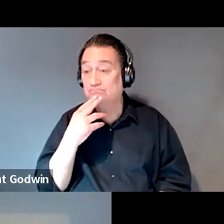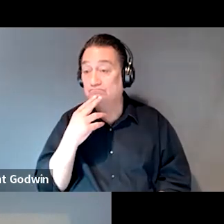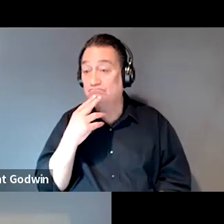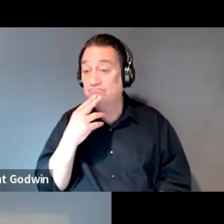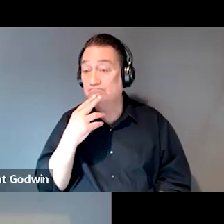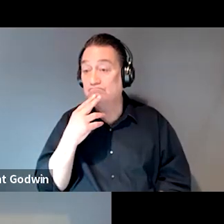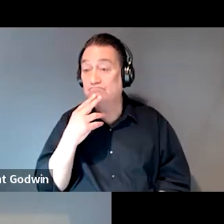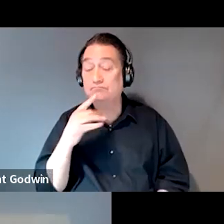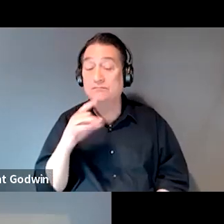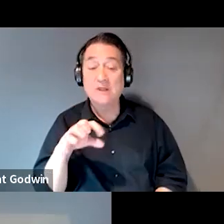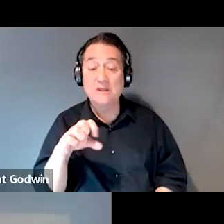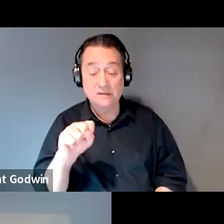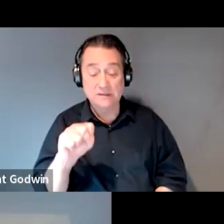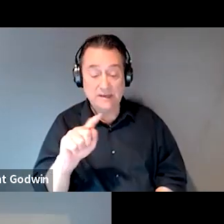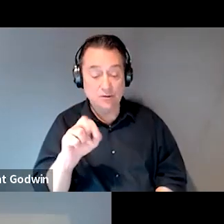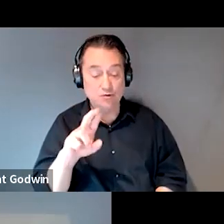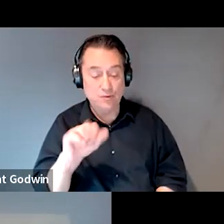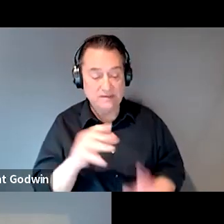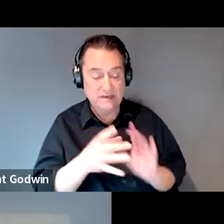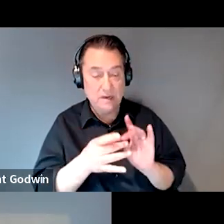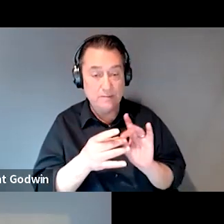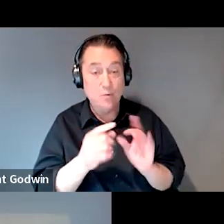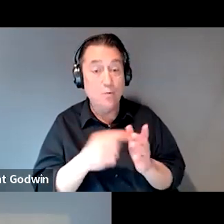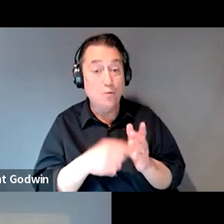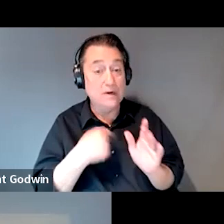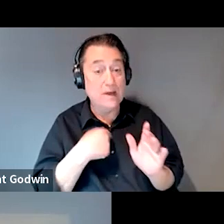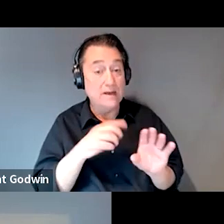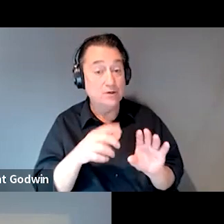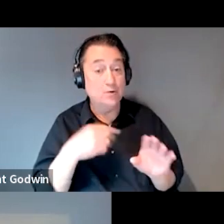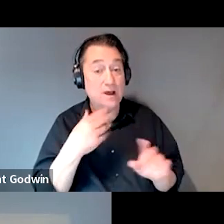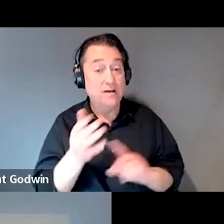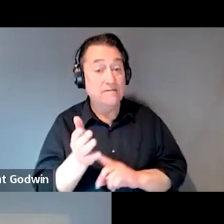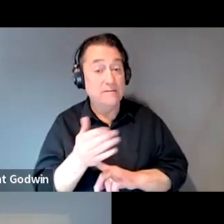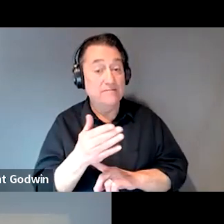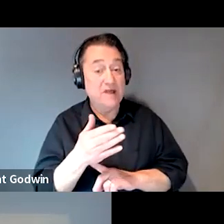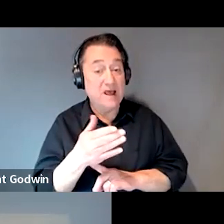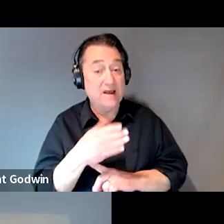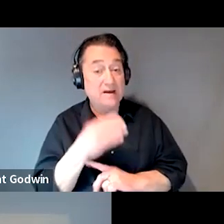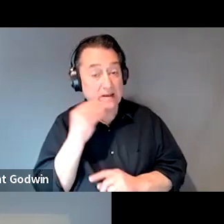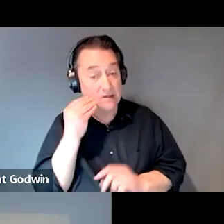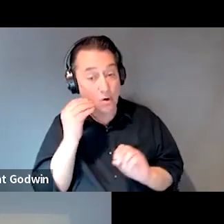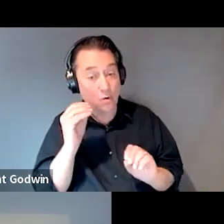Yes. What I do is I have them flagged as homeless or at risk of homelessness and that pushes 'em